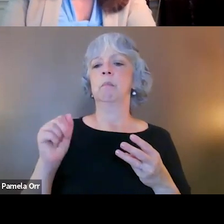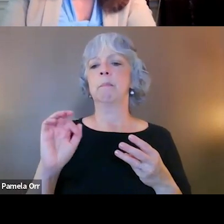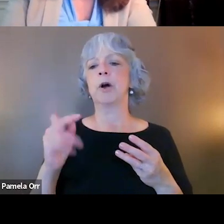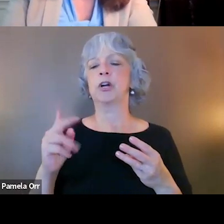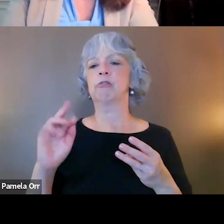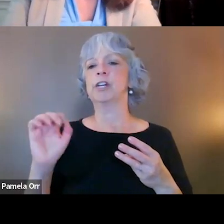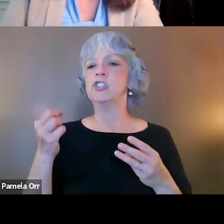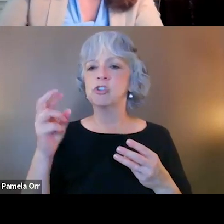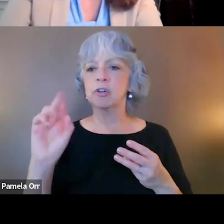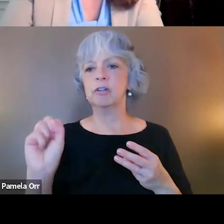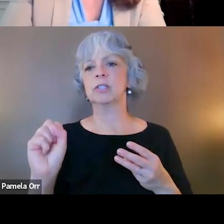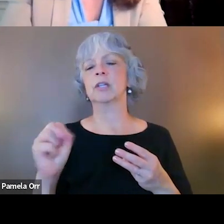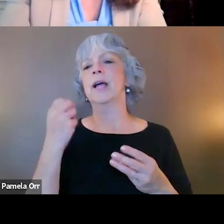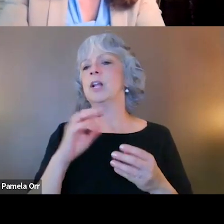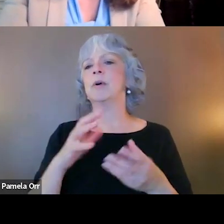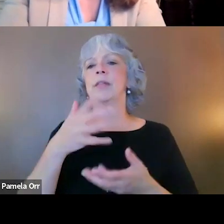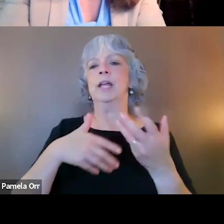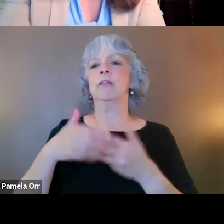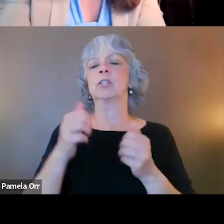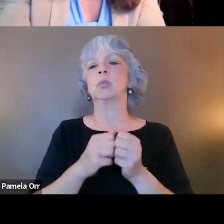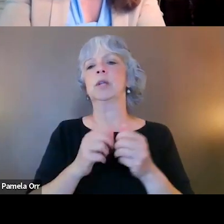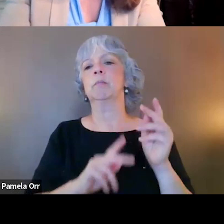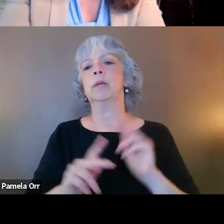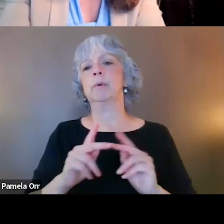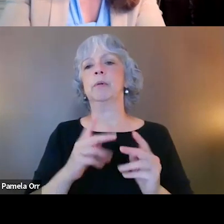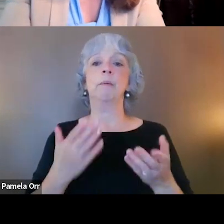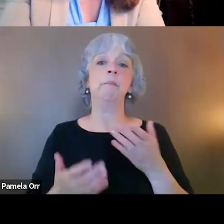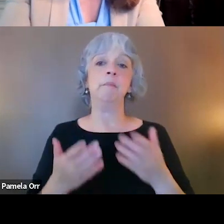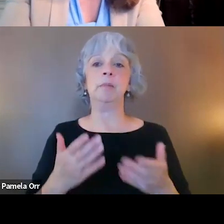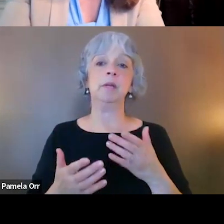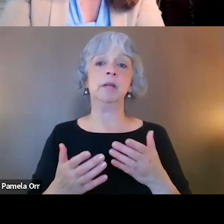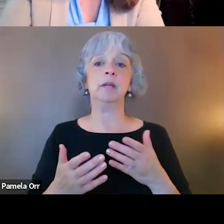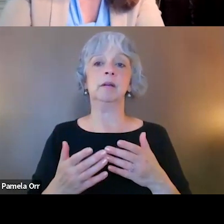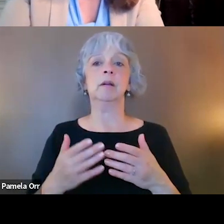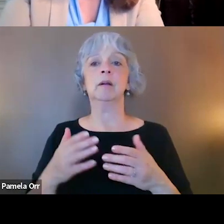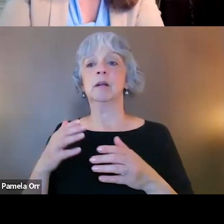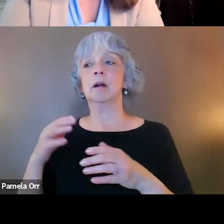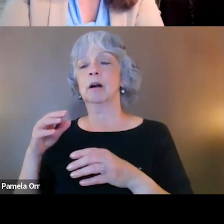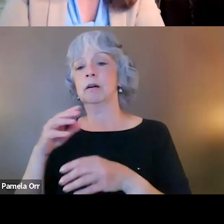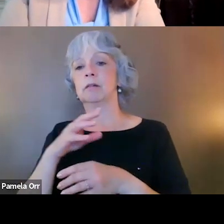really anyone that's interacting with folks that may be coming in or out of the criminal legal system.